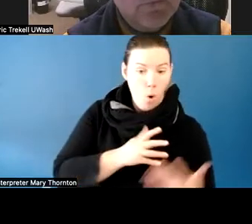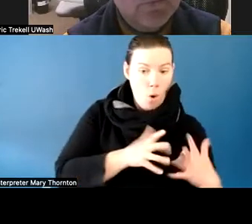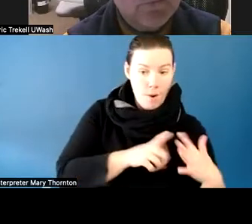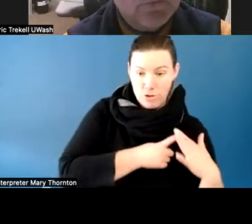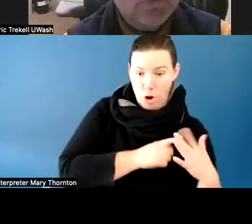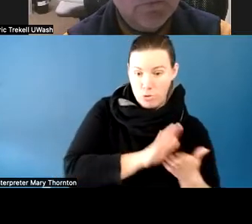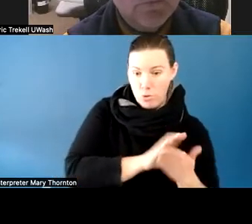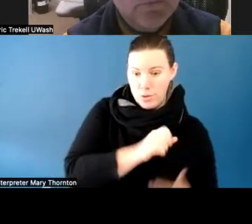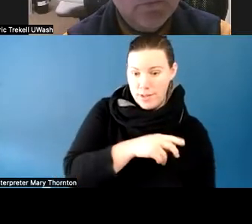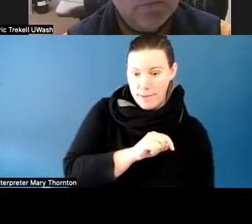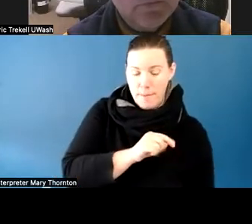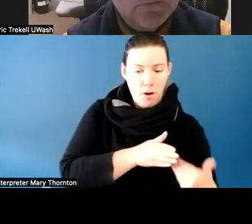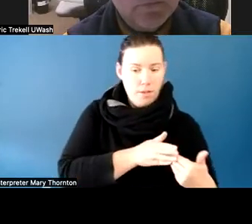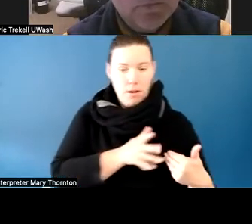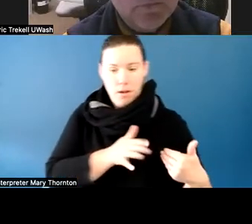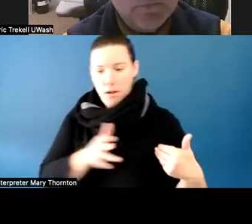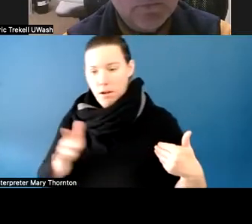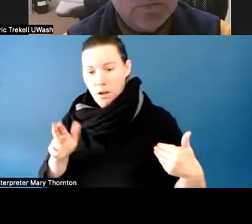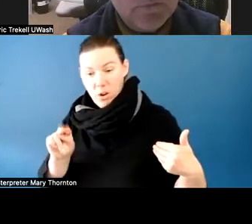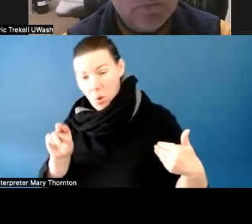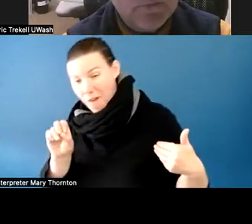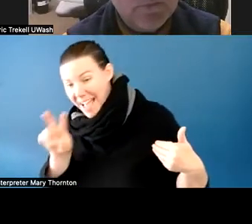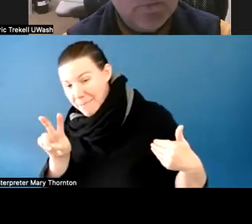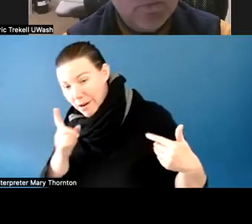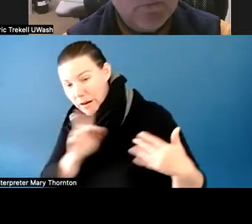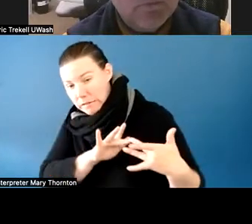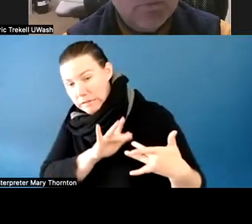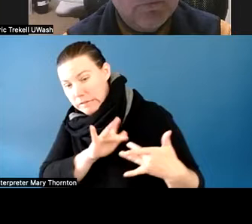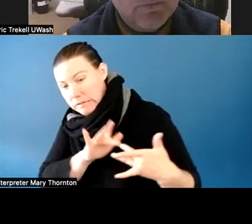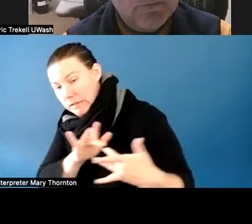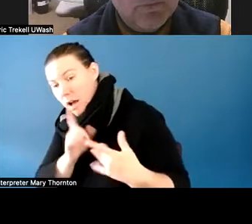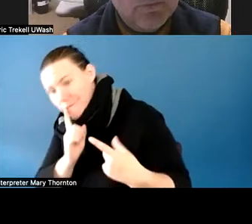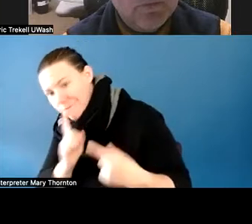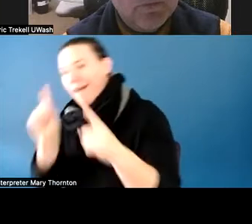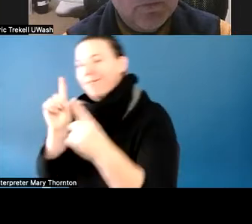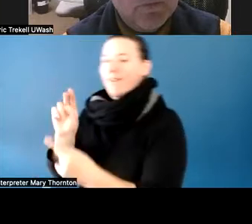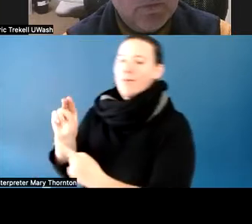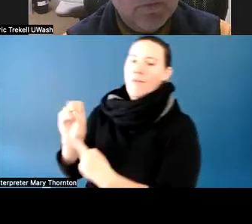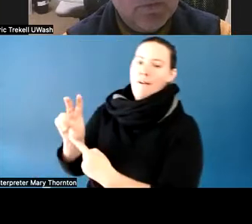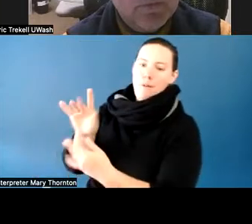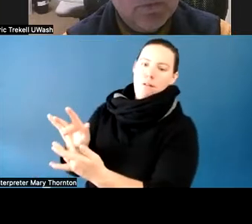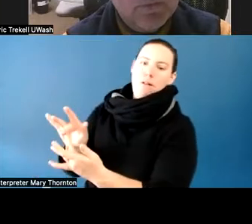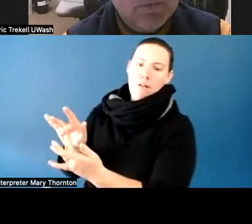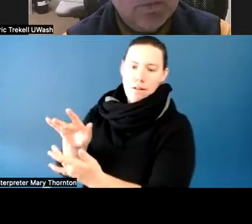And it was just by chance that they had their phone on picked up, because I had been trying